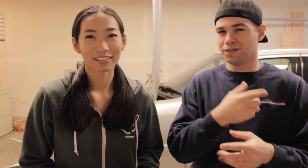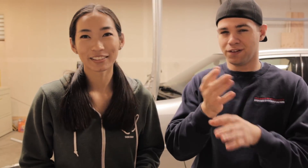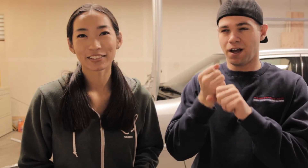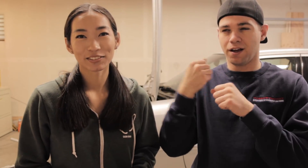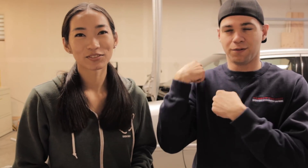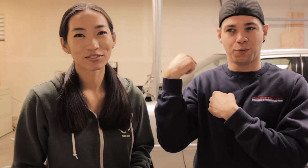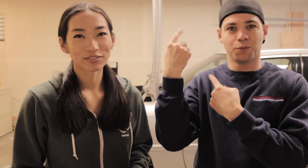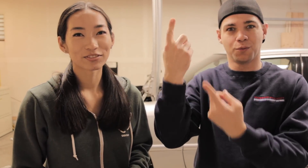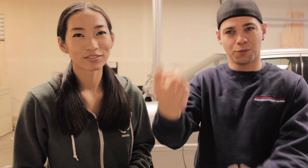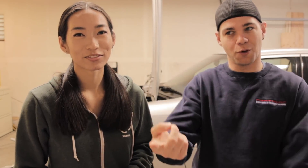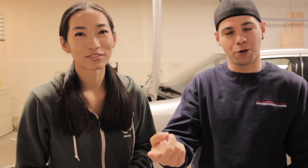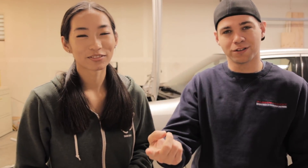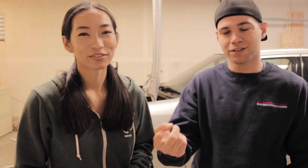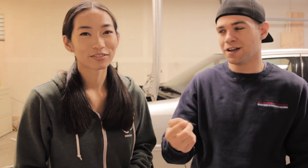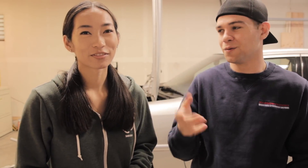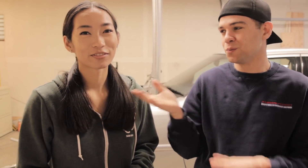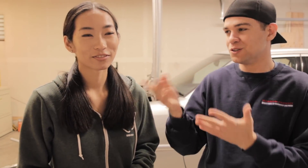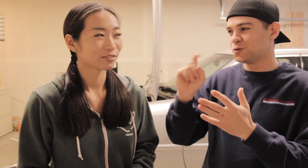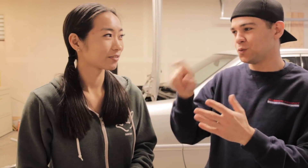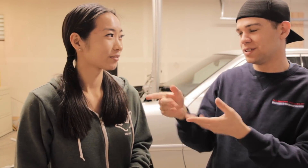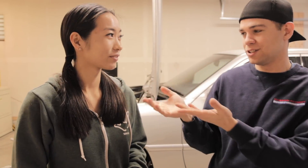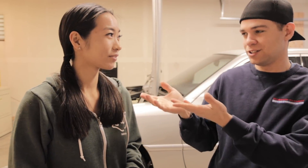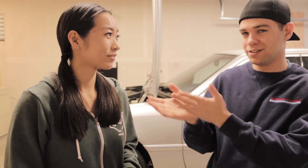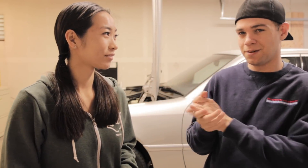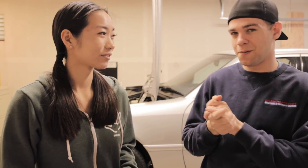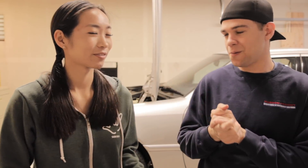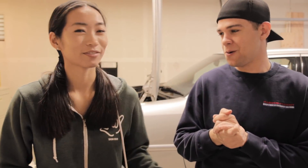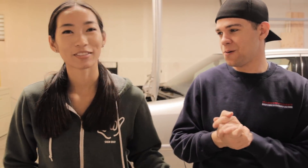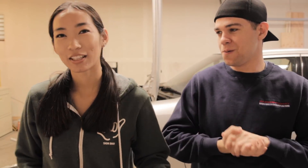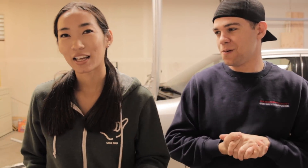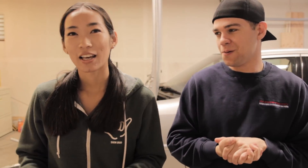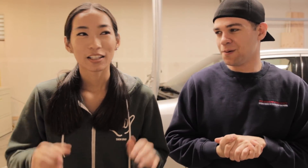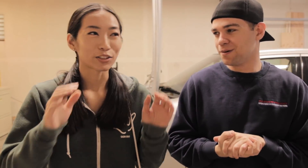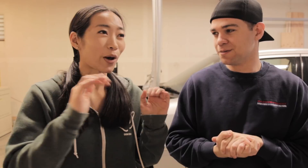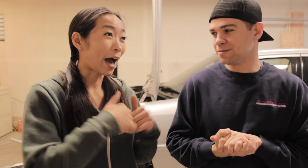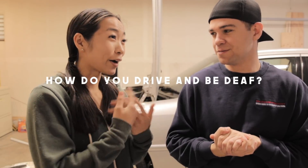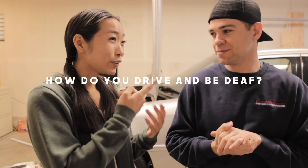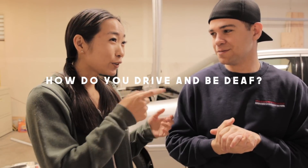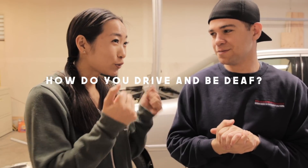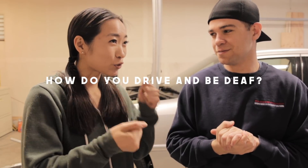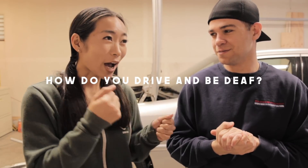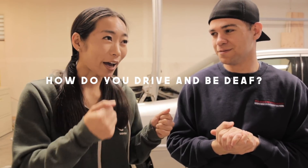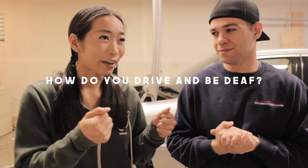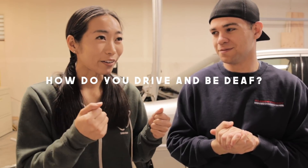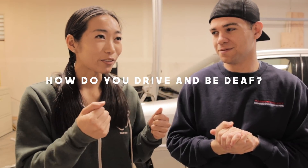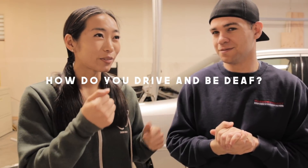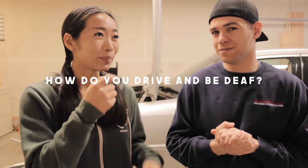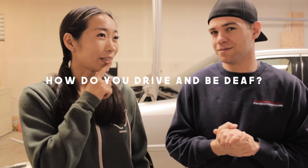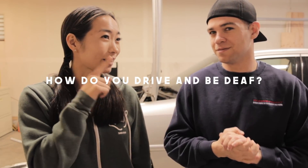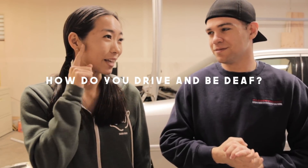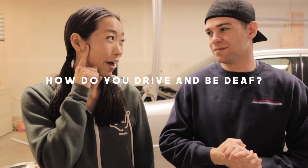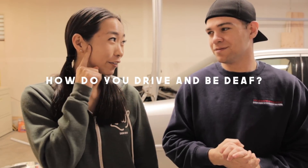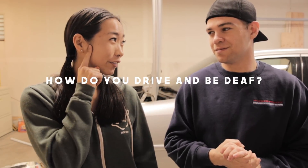that we've gotten in a while. What's the question? E: So how do you drive and be deaf?